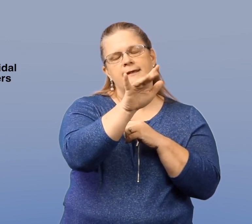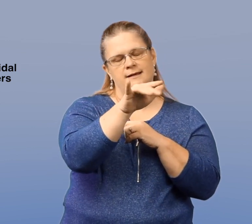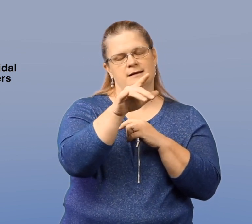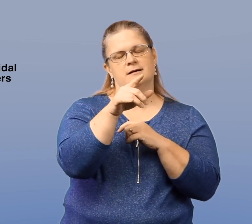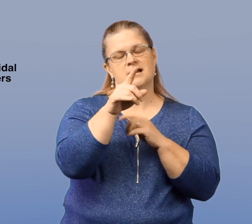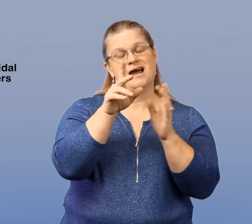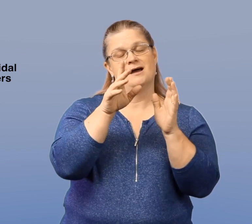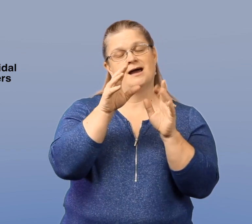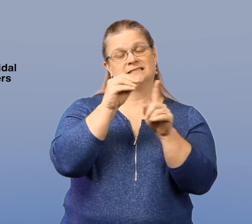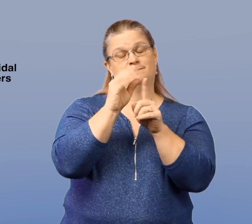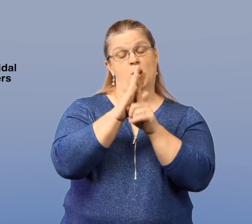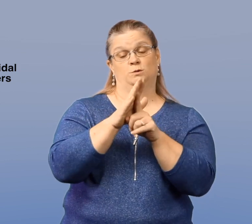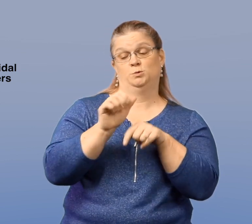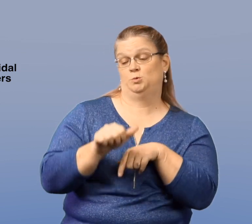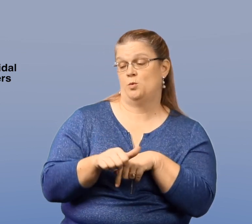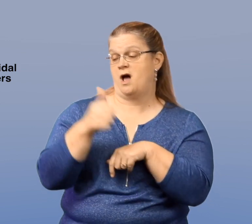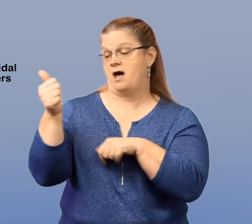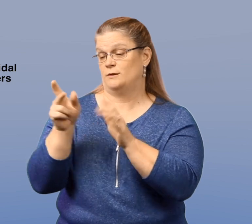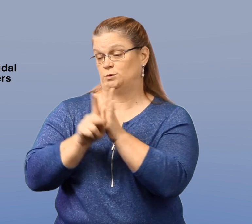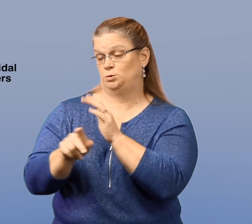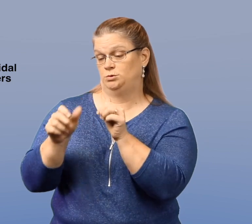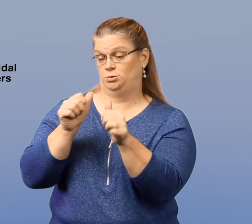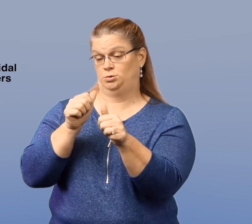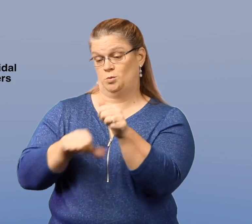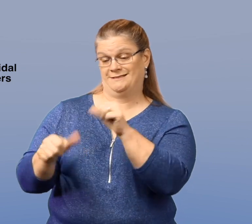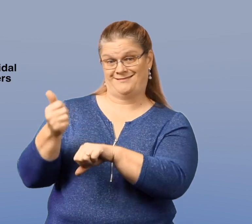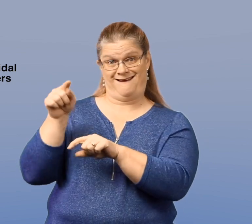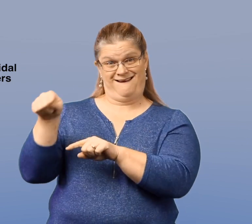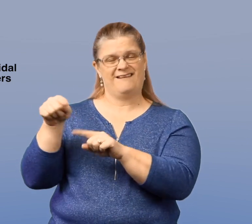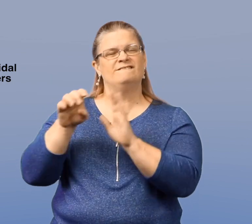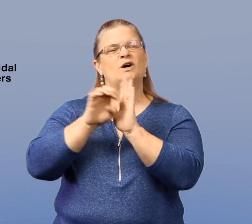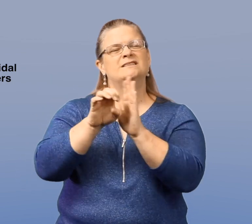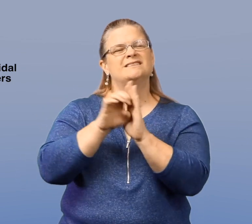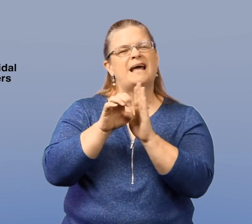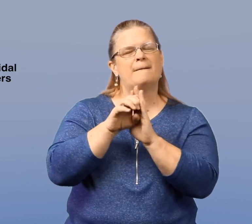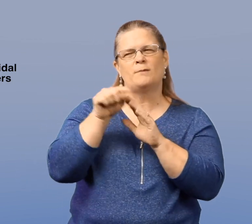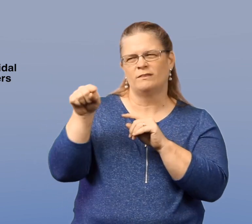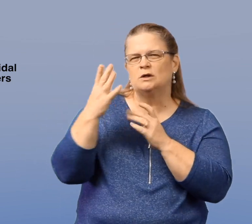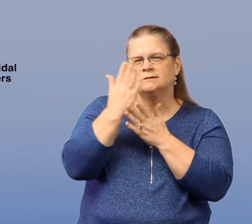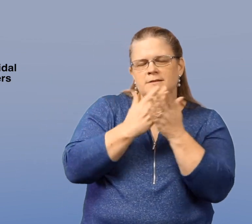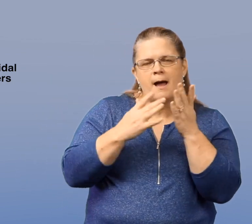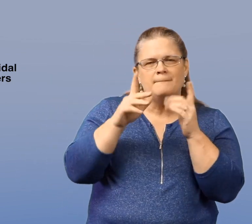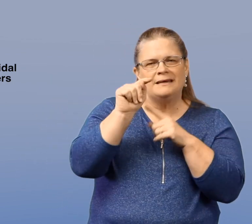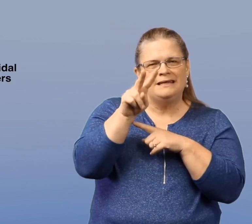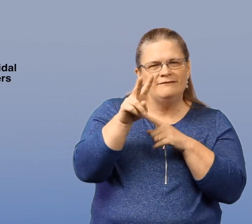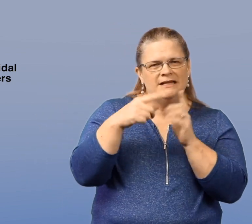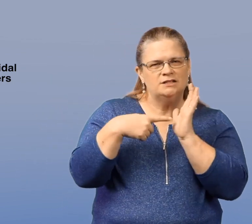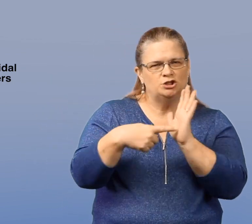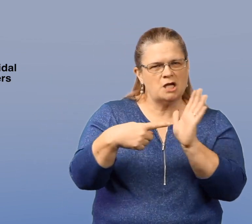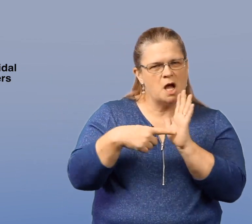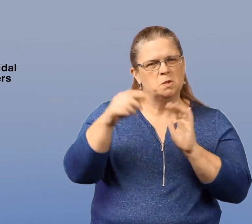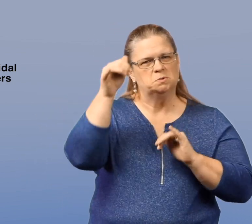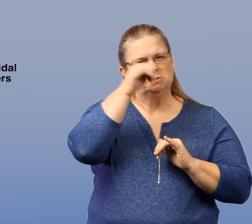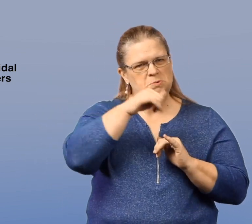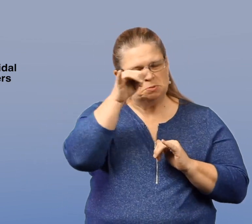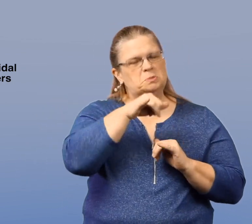Exposure to suicidal others, for example, on television shows,